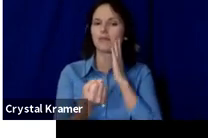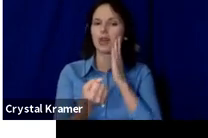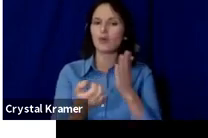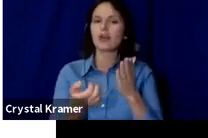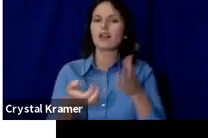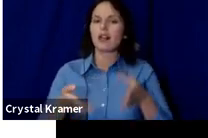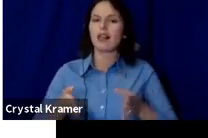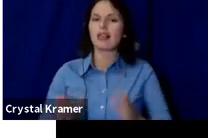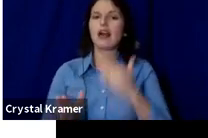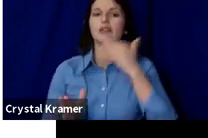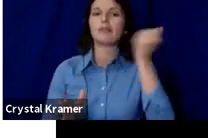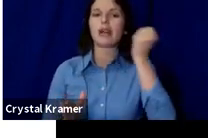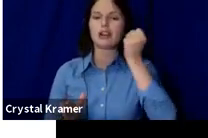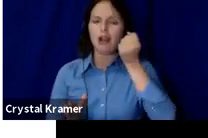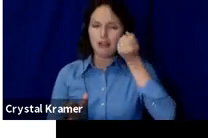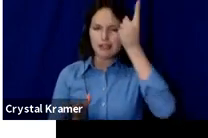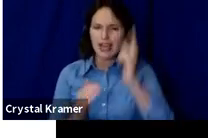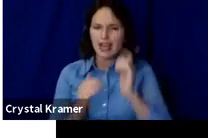can connect to it.